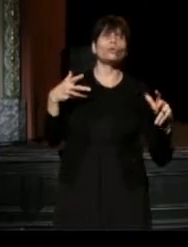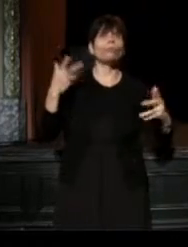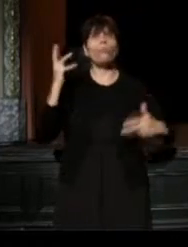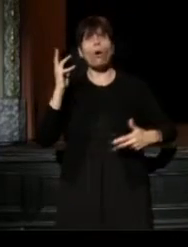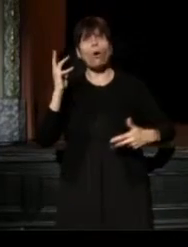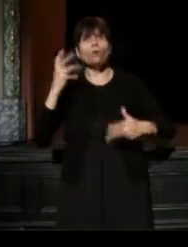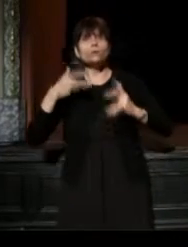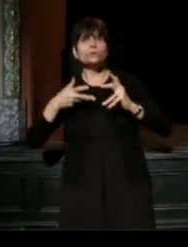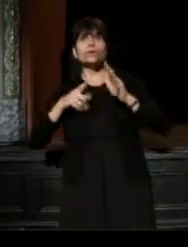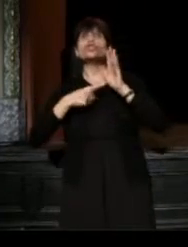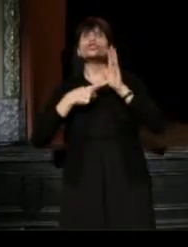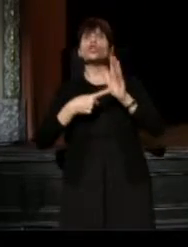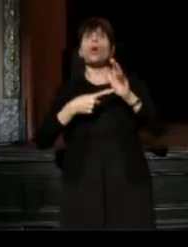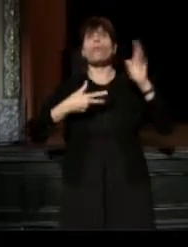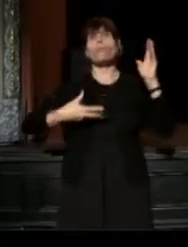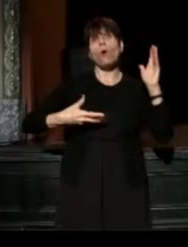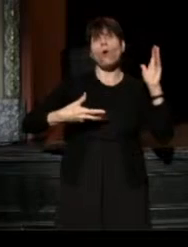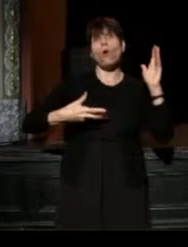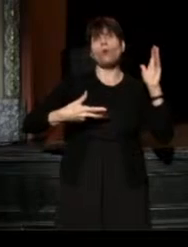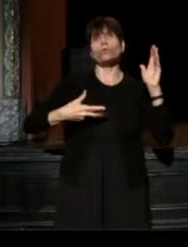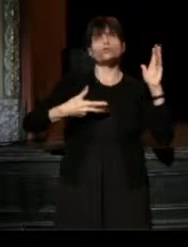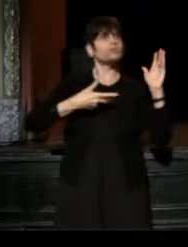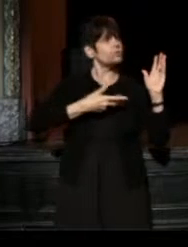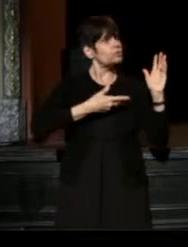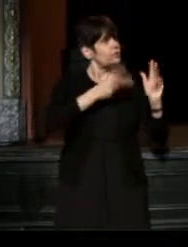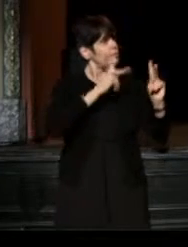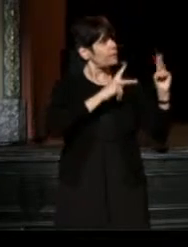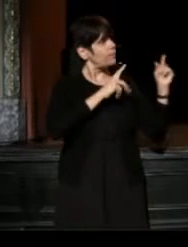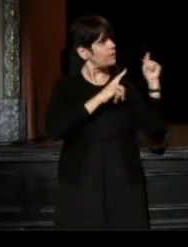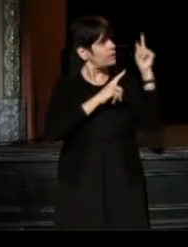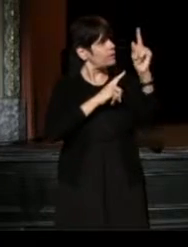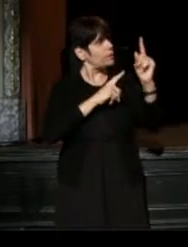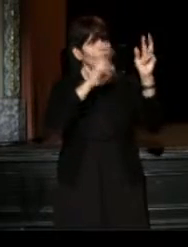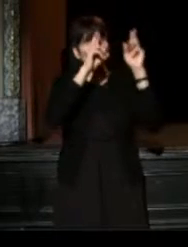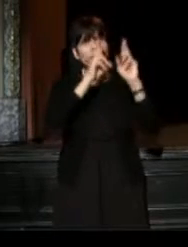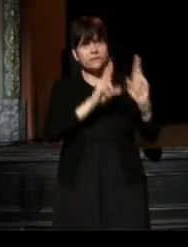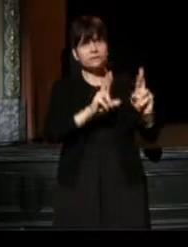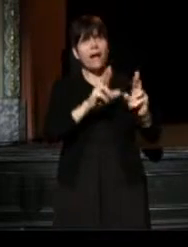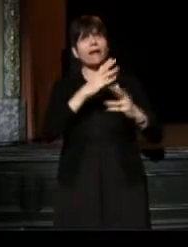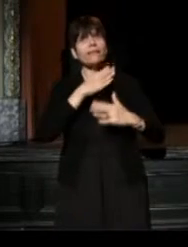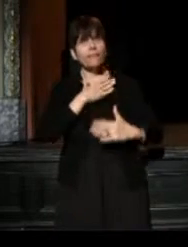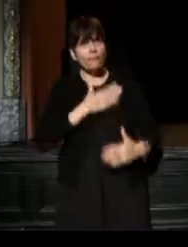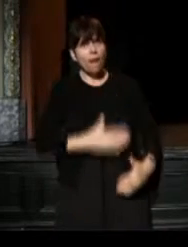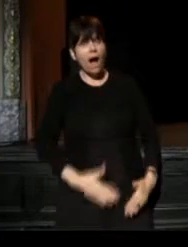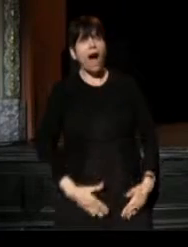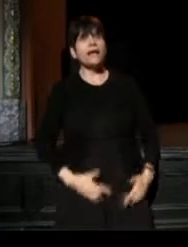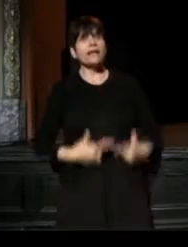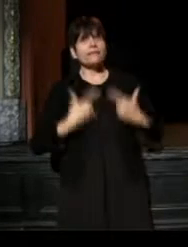show a pose to the passers by, that says, "Respect the bodies and lives of young Black men."